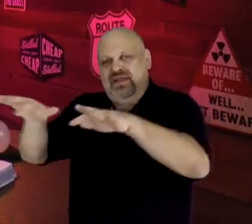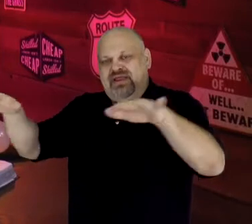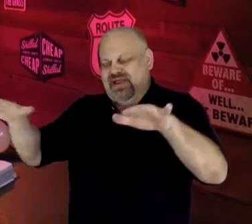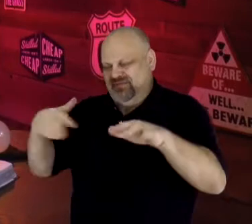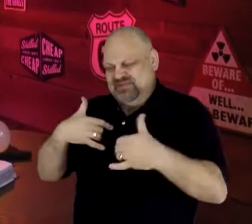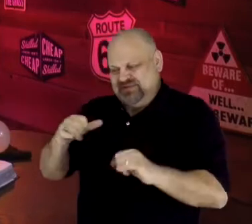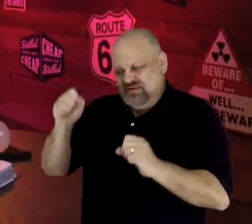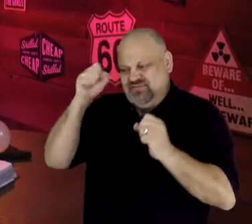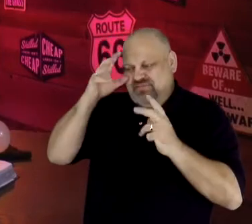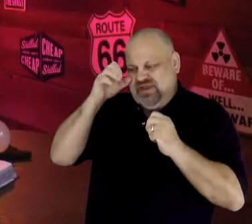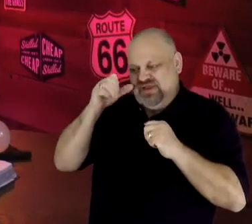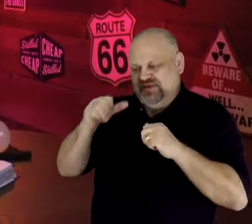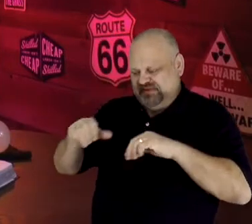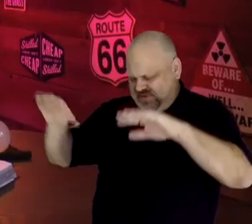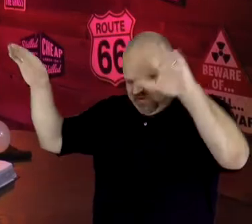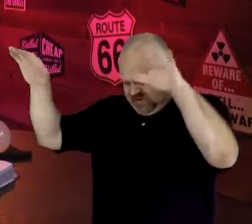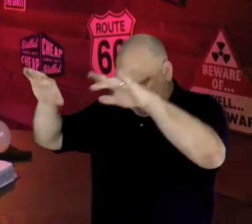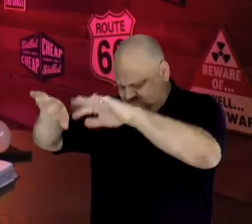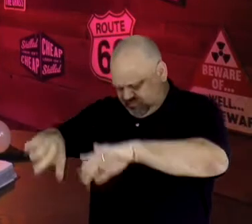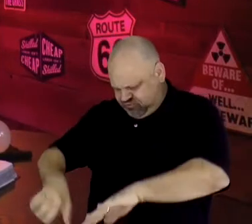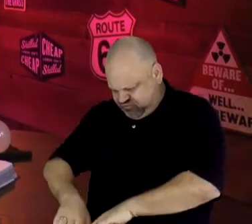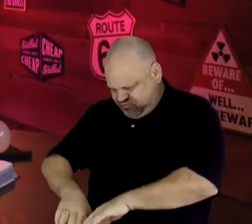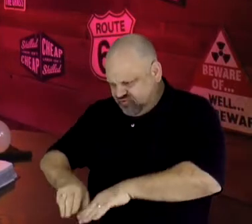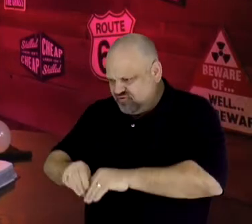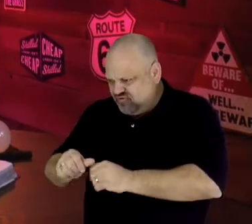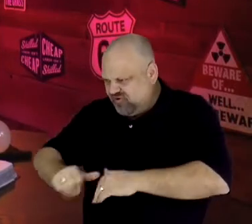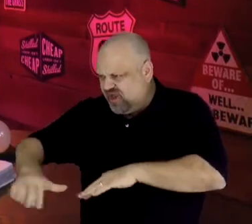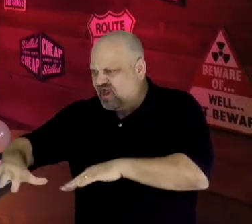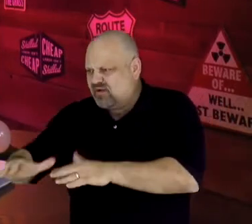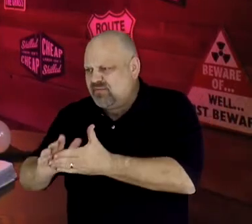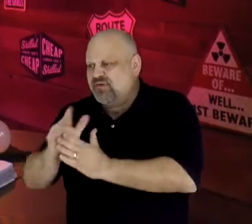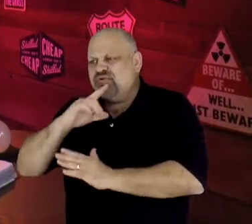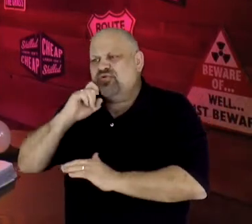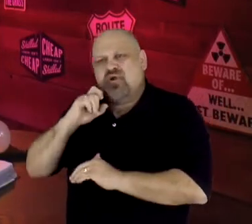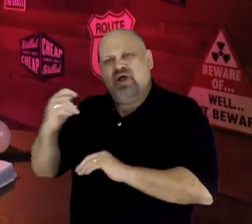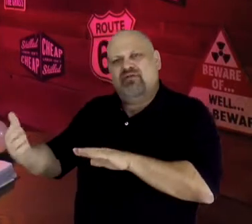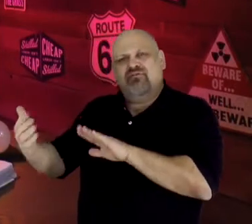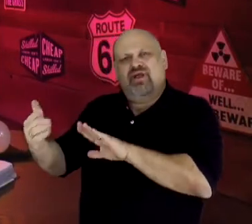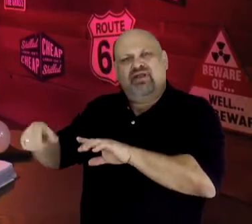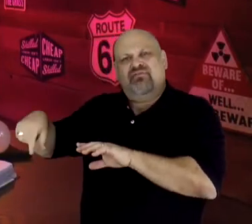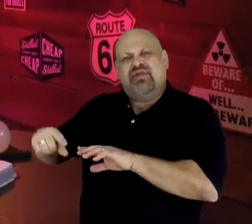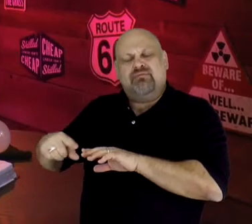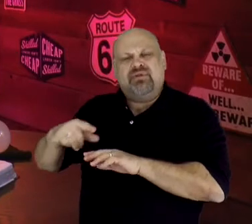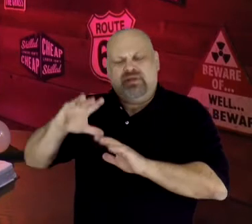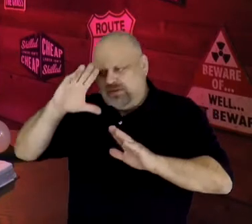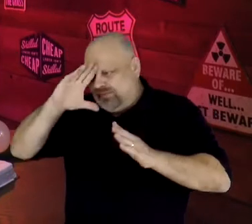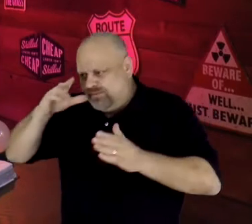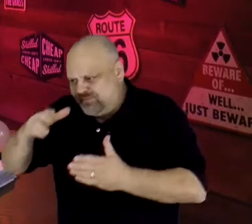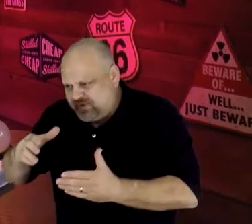ground before them. Let's take a slightly closer look at the scene in which Moses and the people